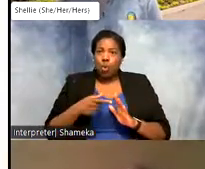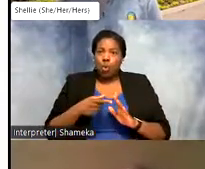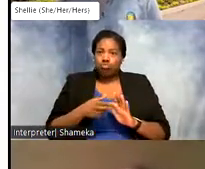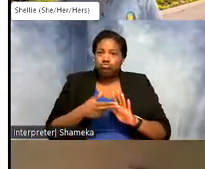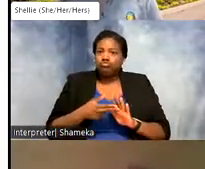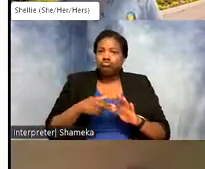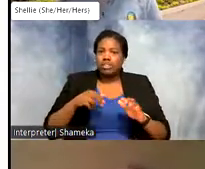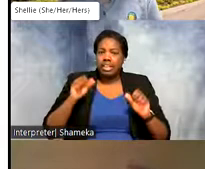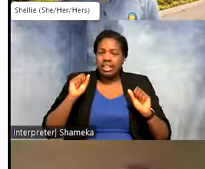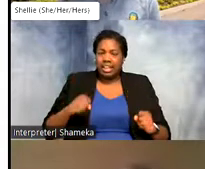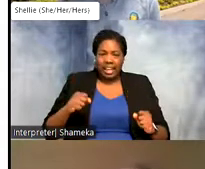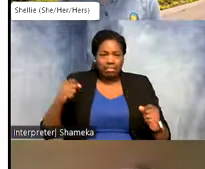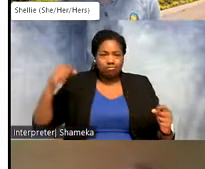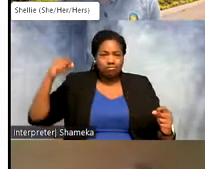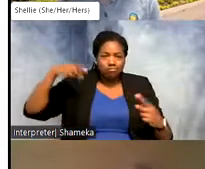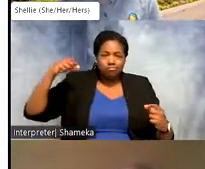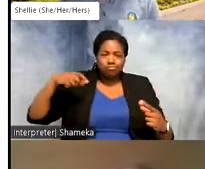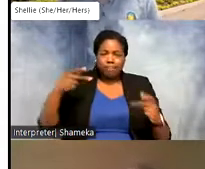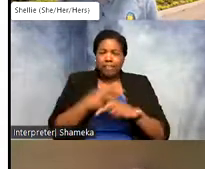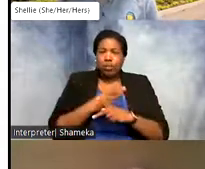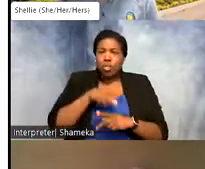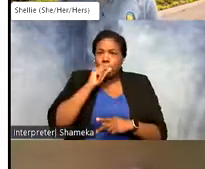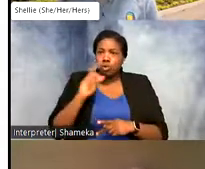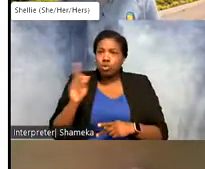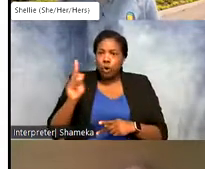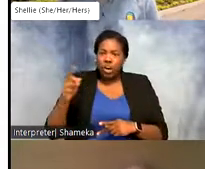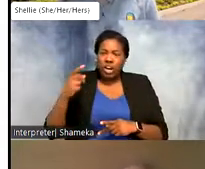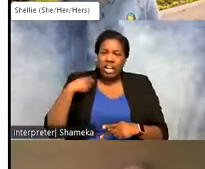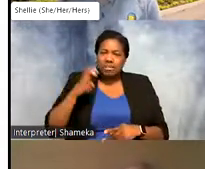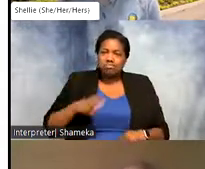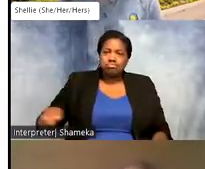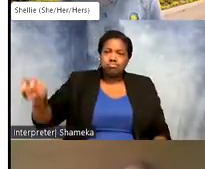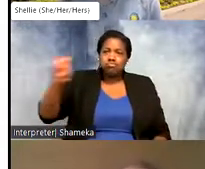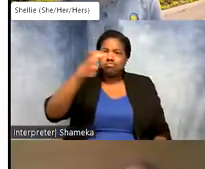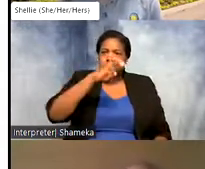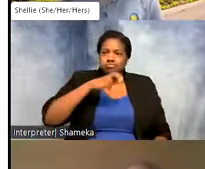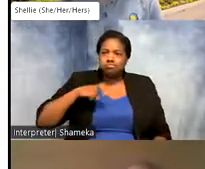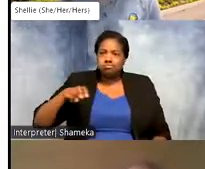some sort of location of the bird as it moves across the landscape. >>Shellie: that's really really neat